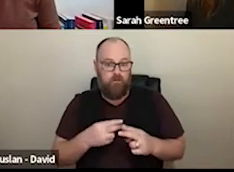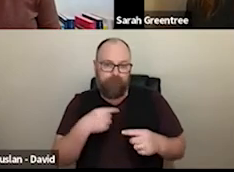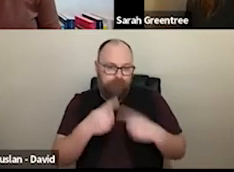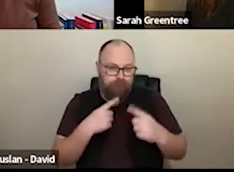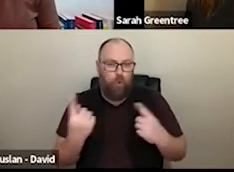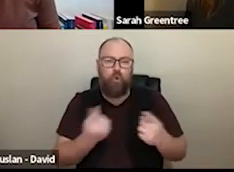Sorry. There we go, just to quickly touch on the heads of practice So there's the list